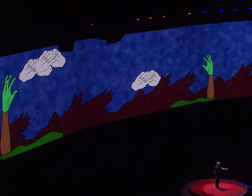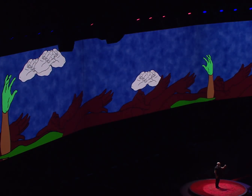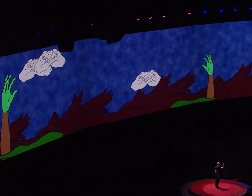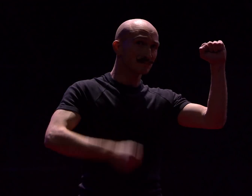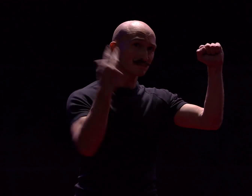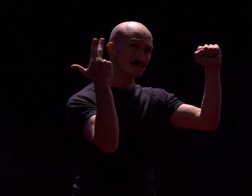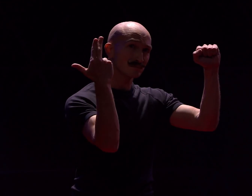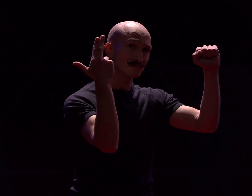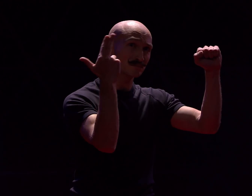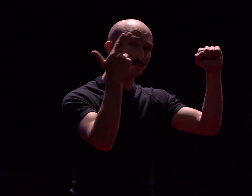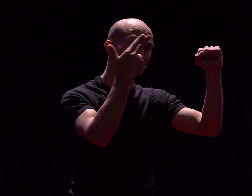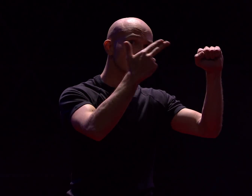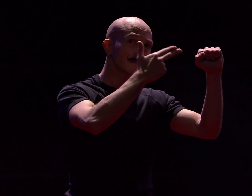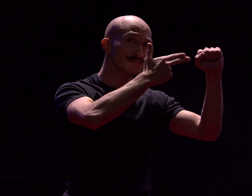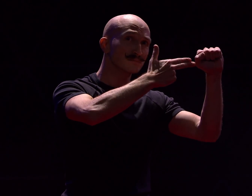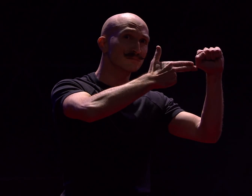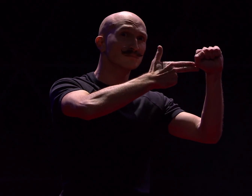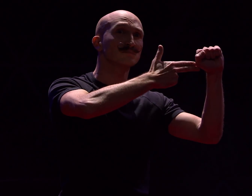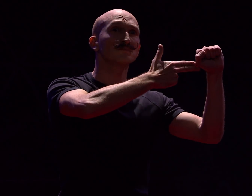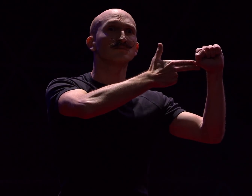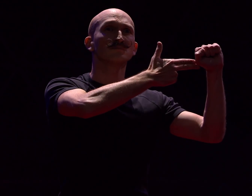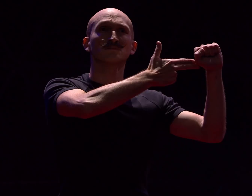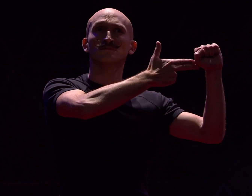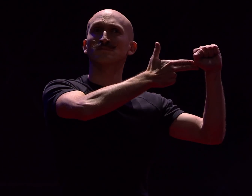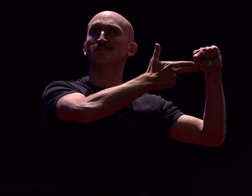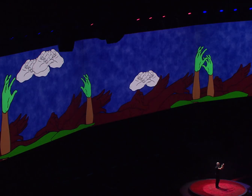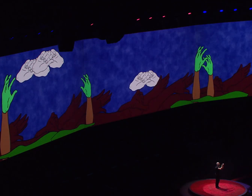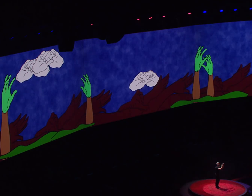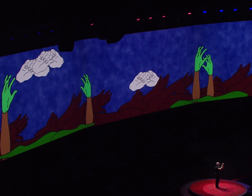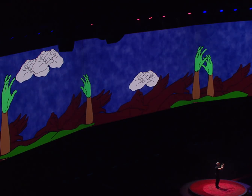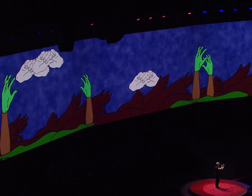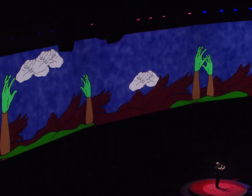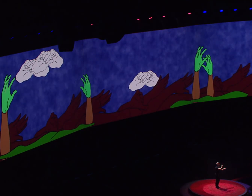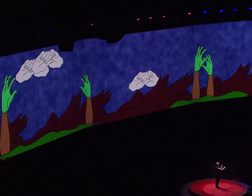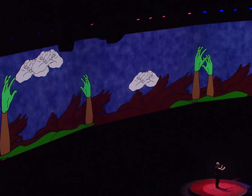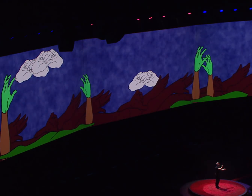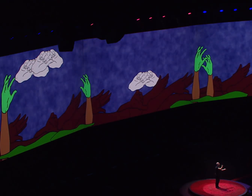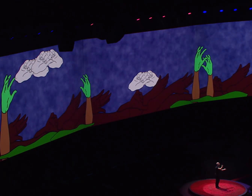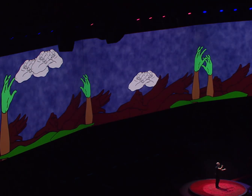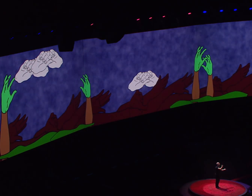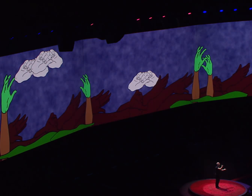Put a gun against his head Pulled my trigger, now he's dead